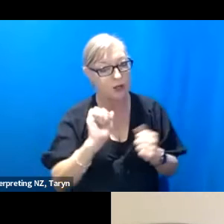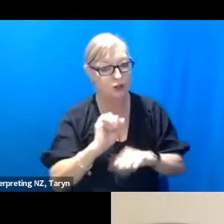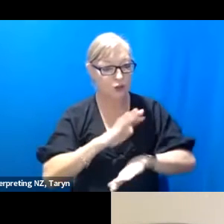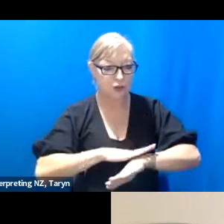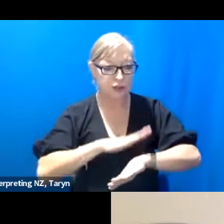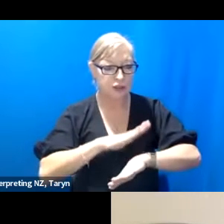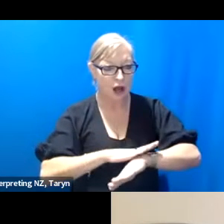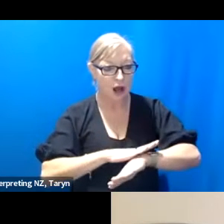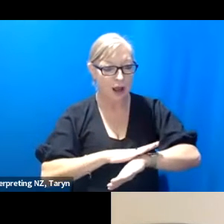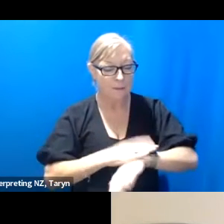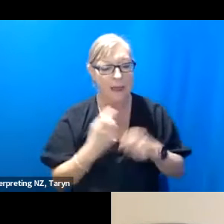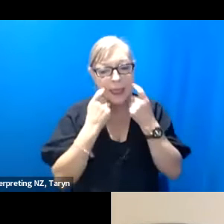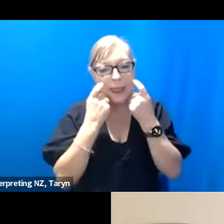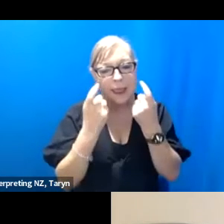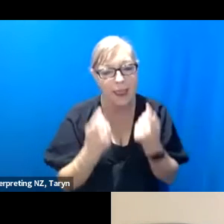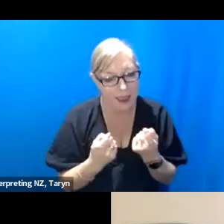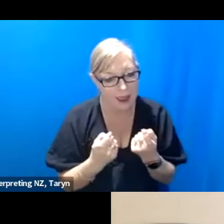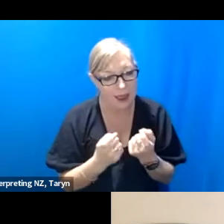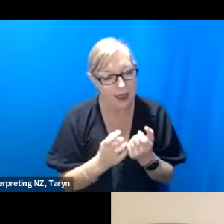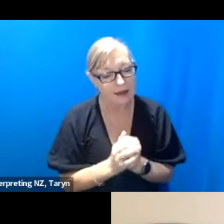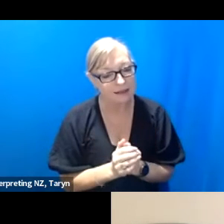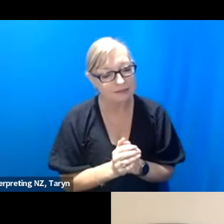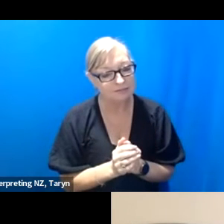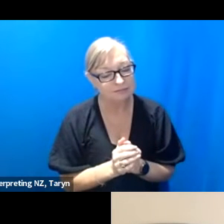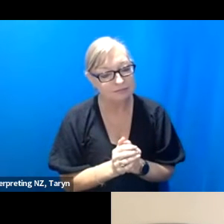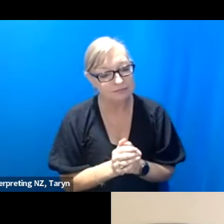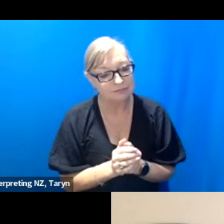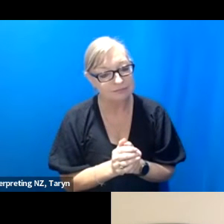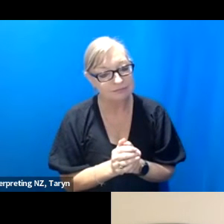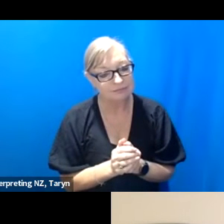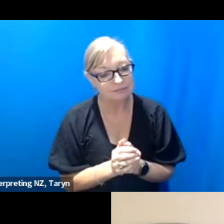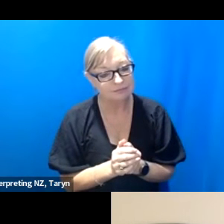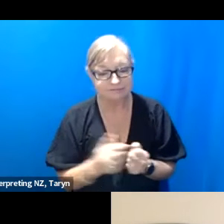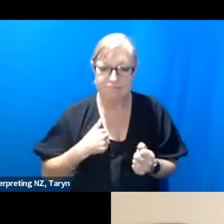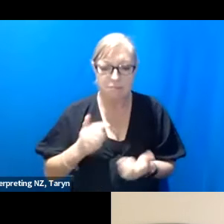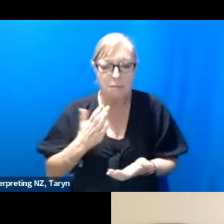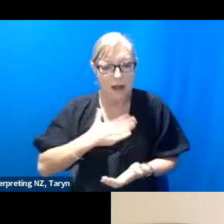I really like that one because as we get - obviously our bodies, because we love to dance,